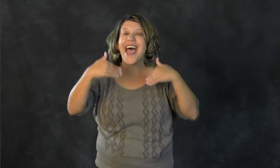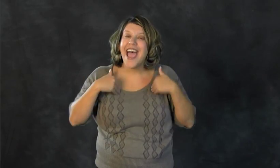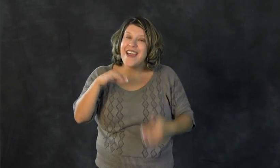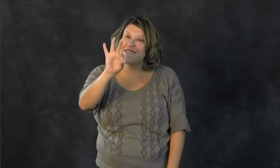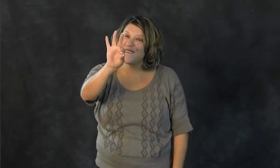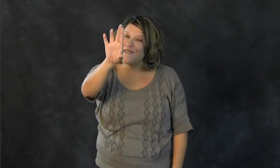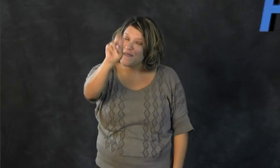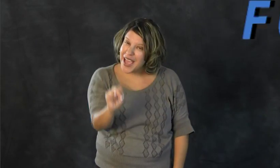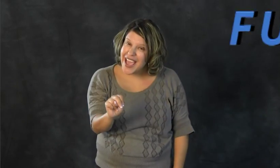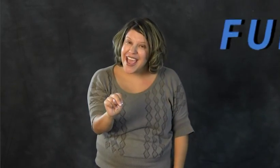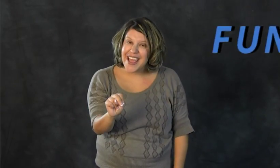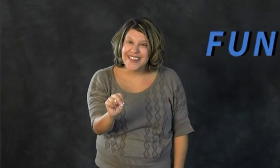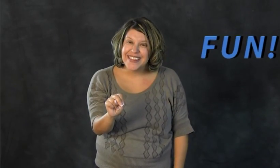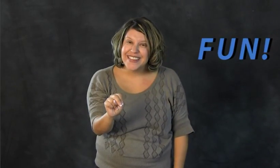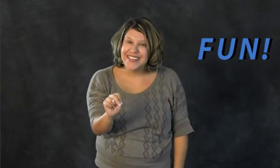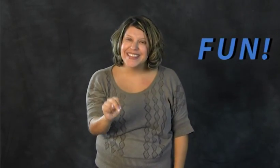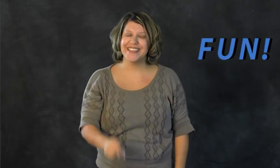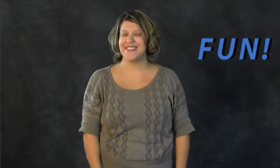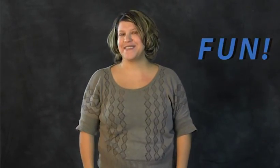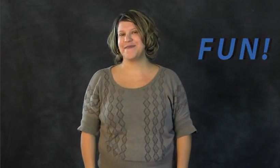Lastly, have FUN!